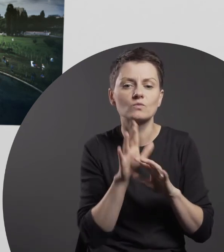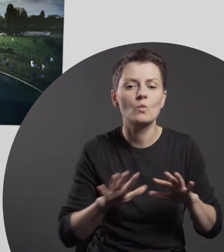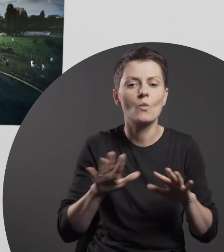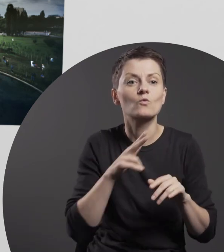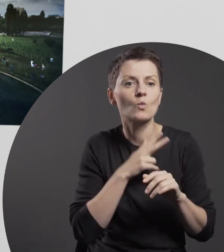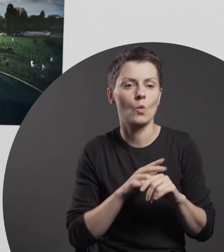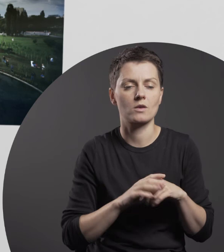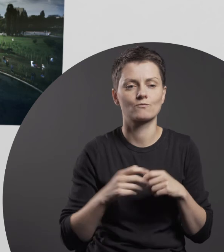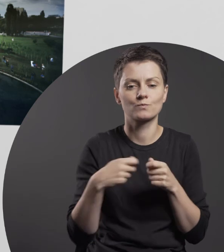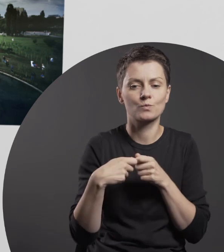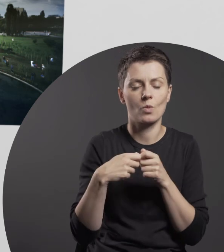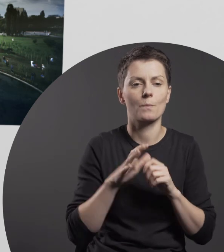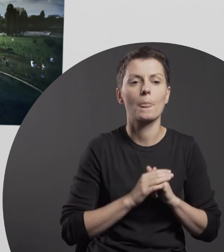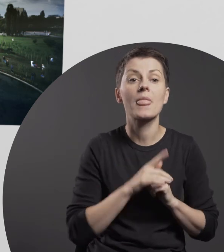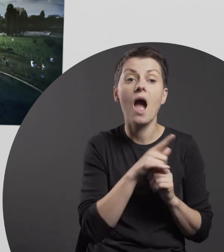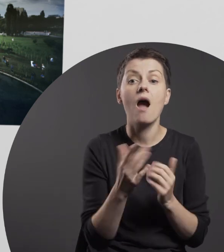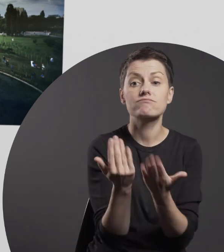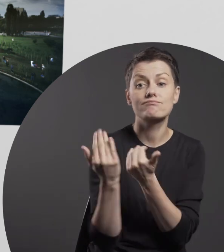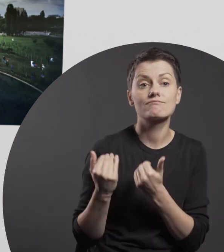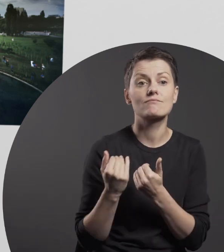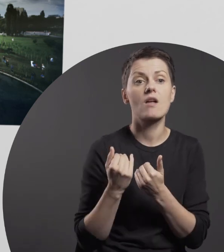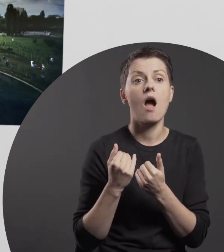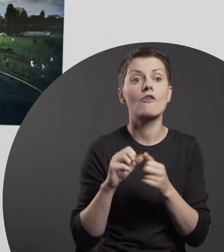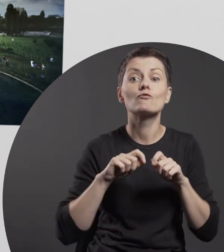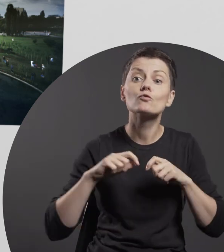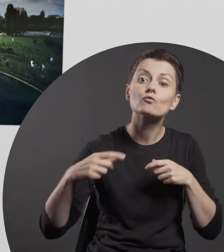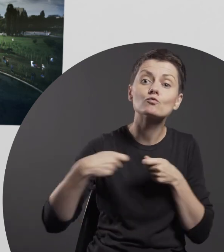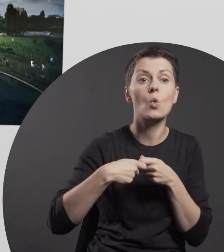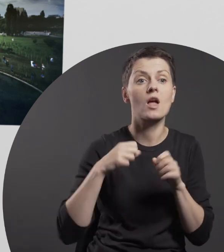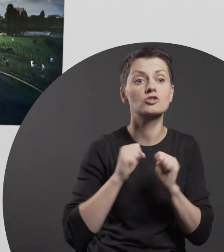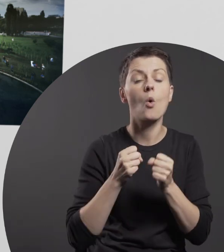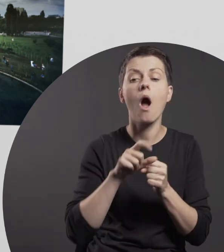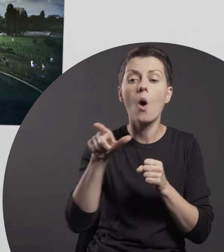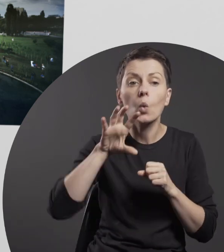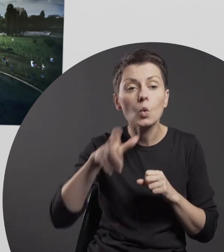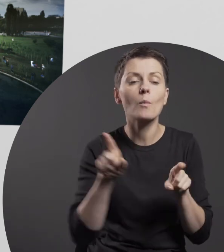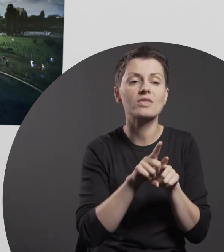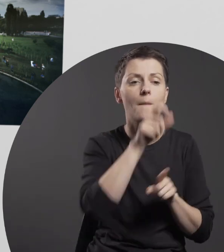inviting groups and individuals alike to participate in collective activities.